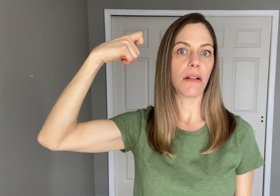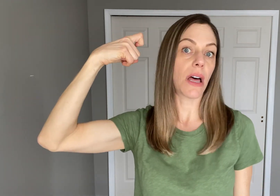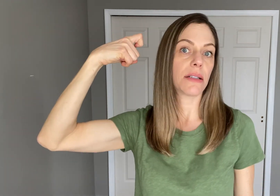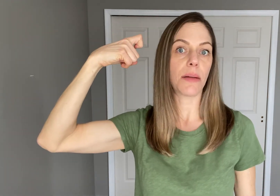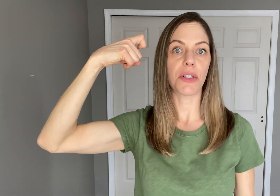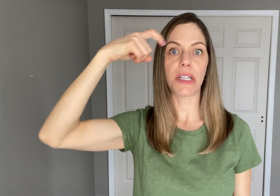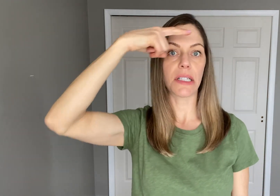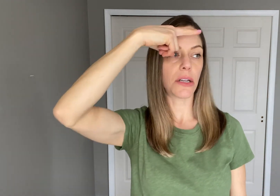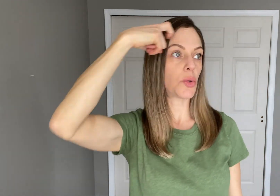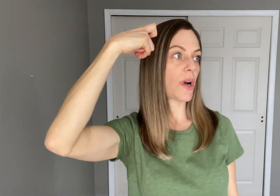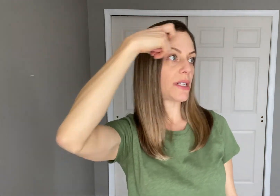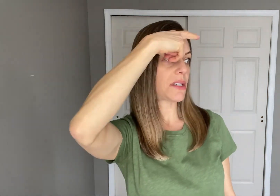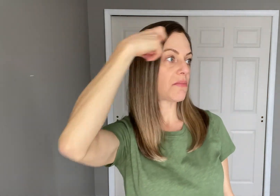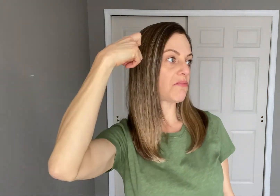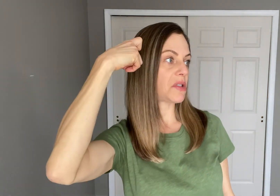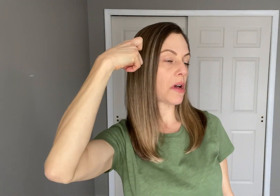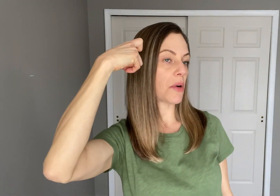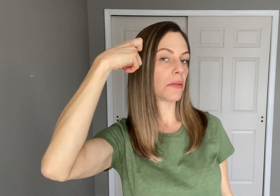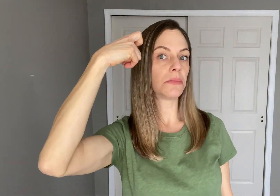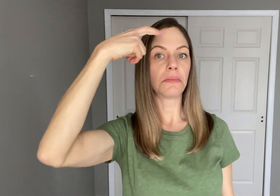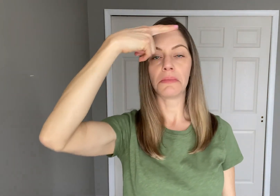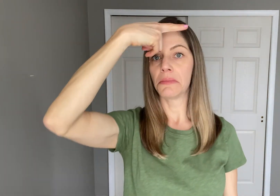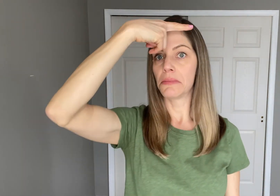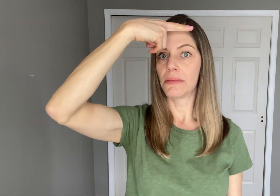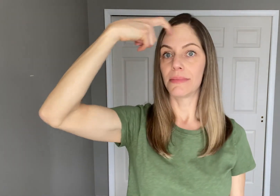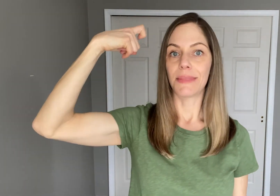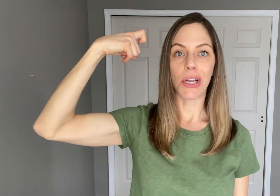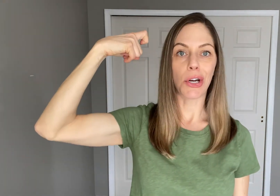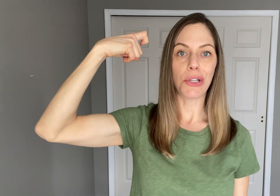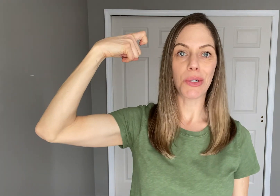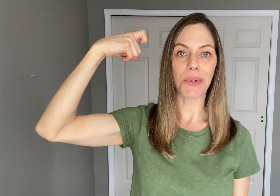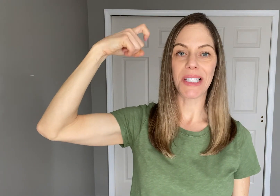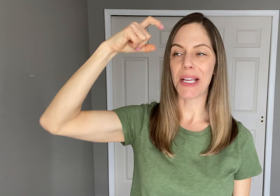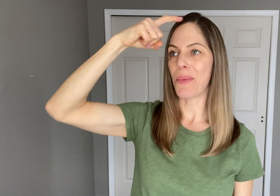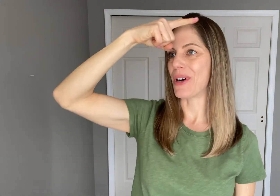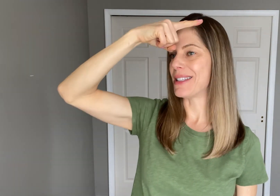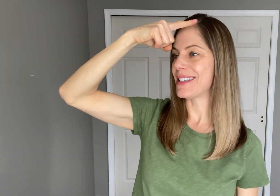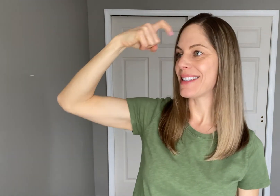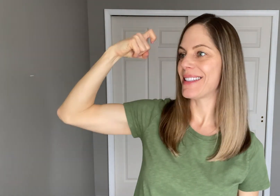A lot of times you'll see it done once. "Summer" Not unusual to see it once.